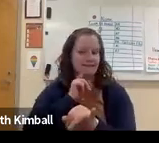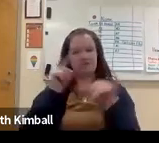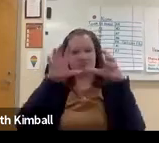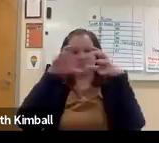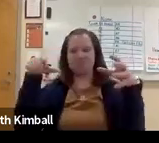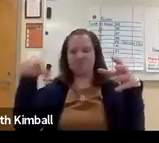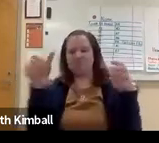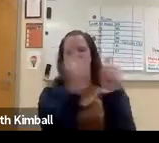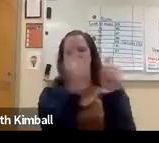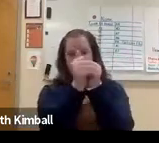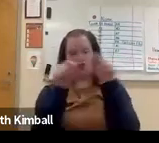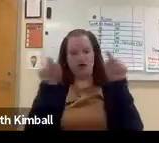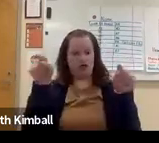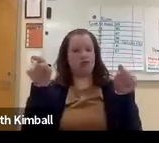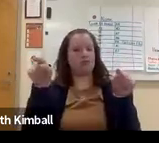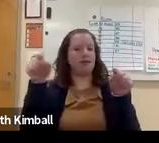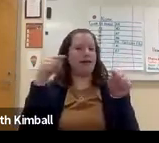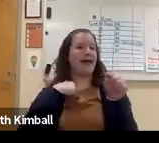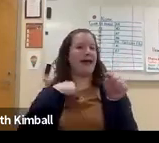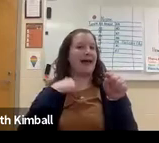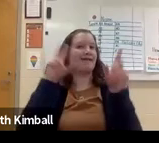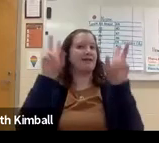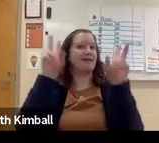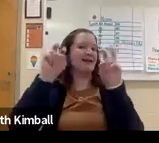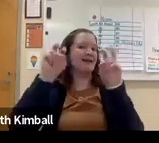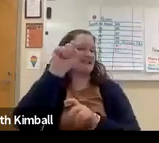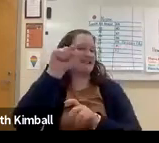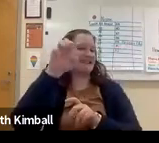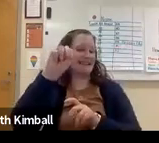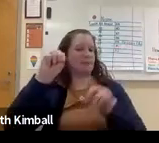Institute for the Deaf, is one of their colleges.